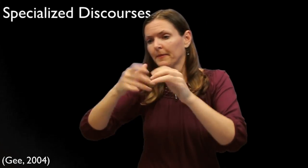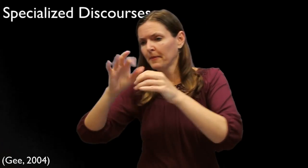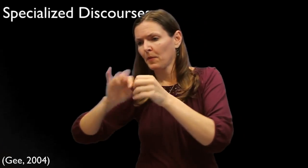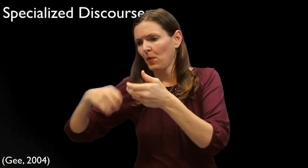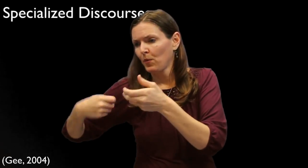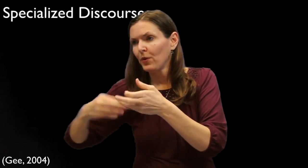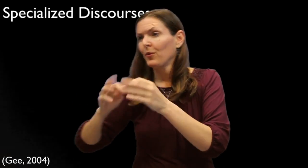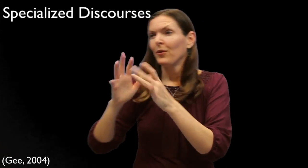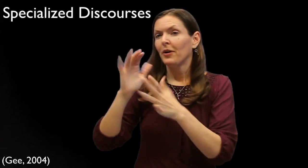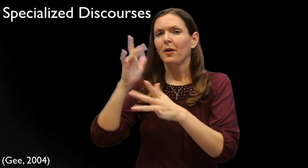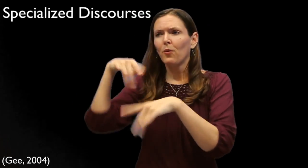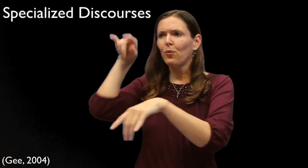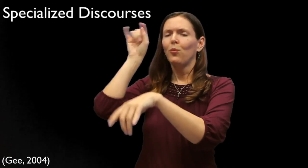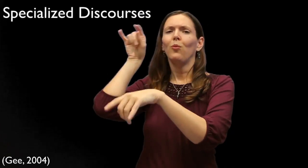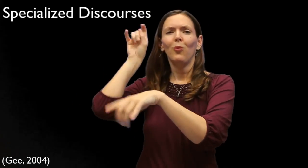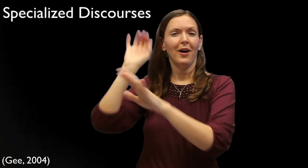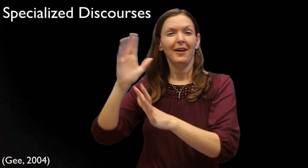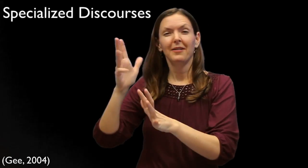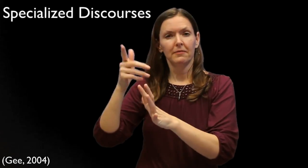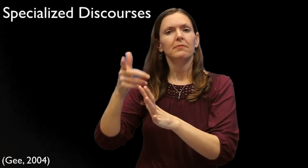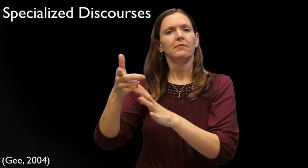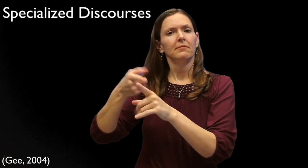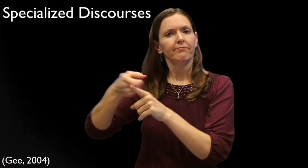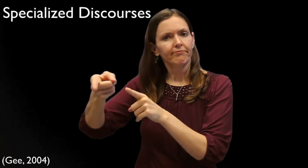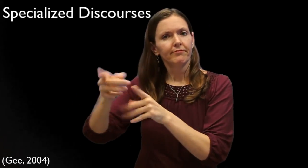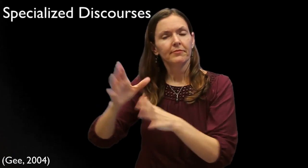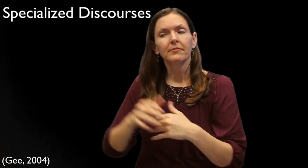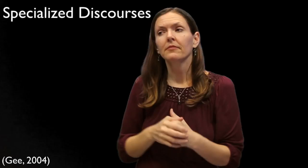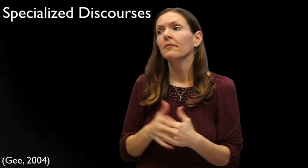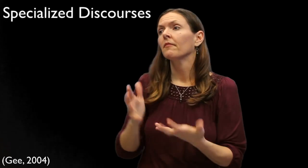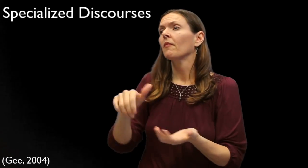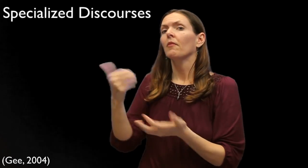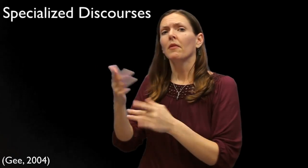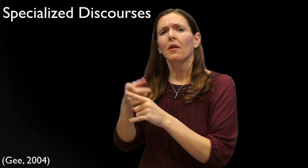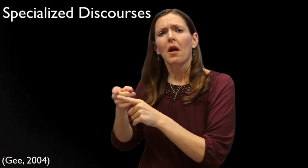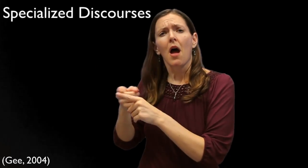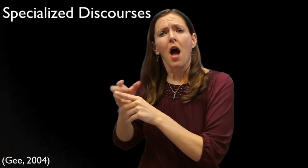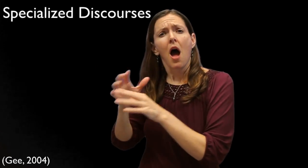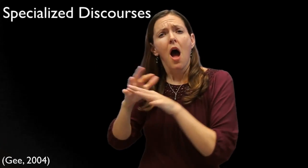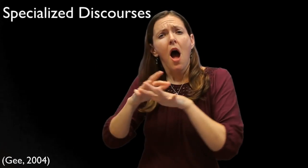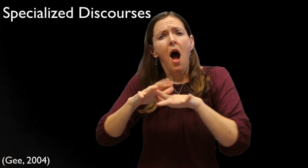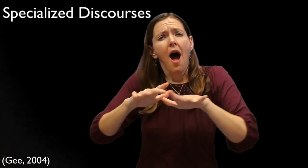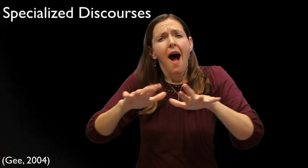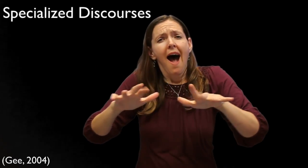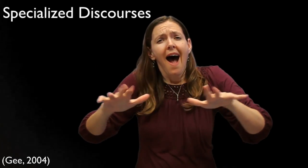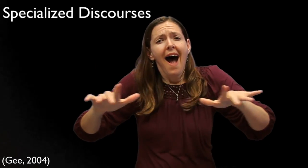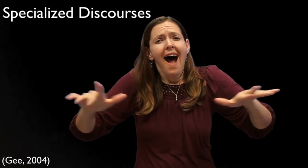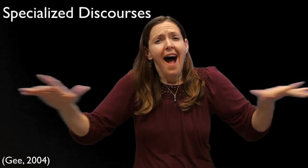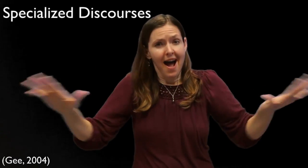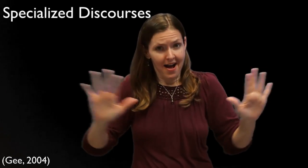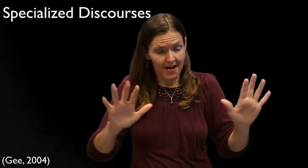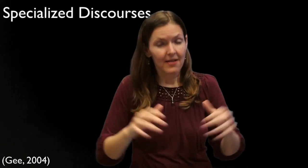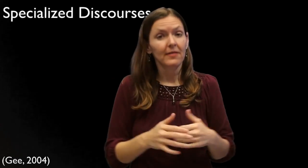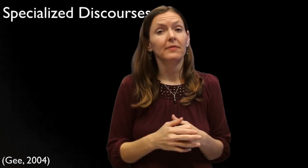hooks, boat mechanics, reels and pole position. There are thousands if not millions of different types of specialized discourses out there.